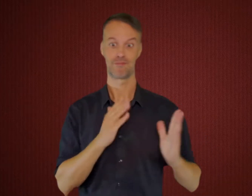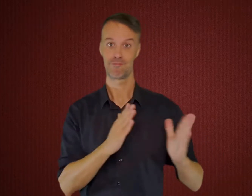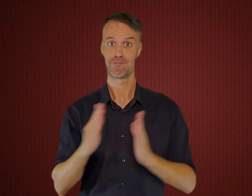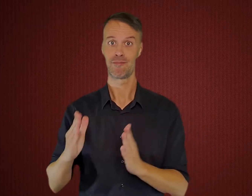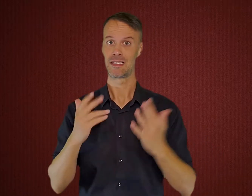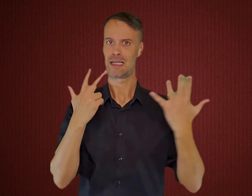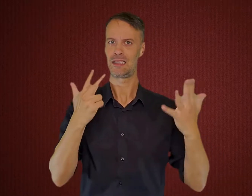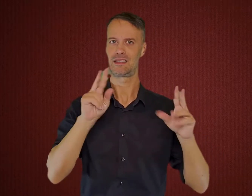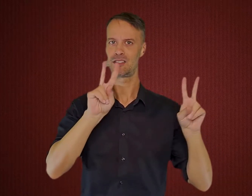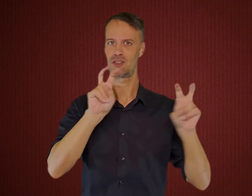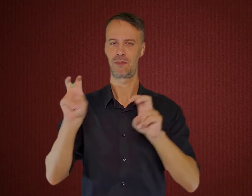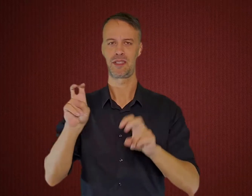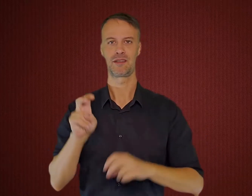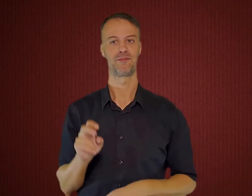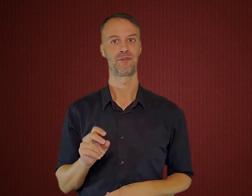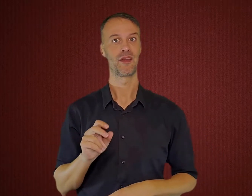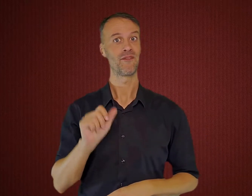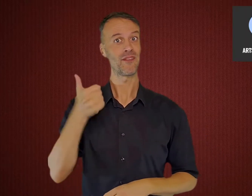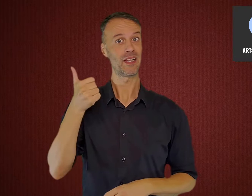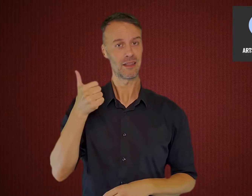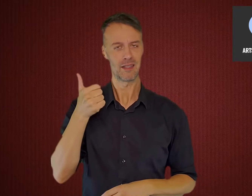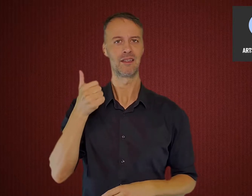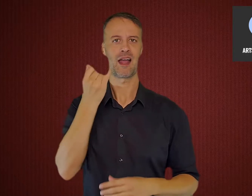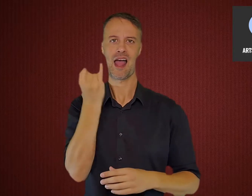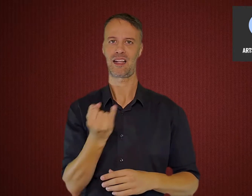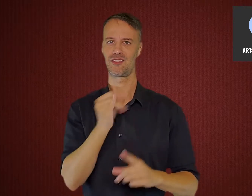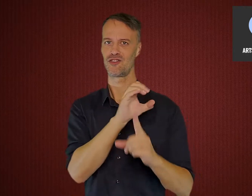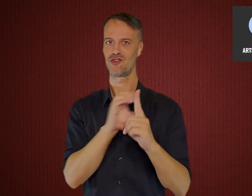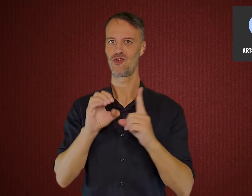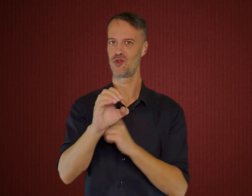into eight themes: the first arts and culture.